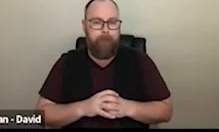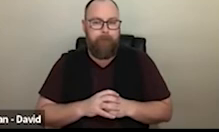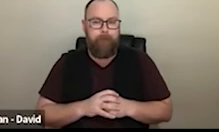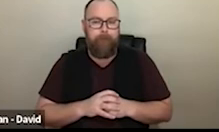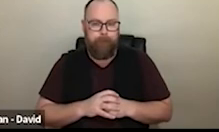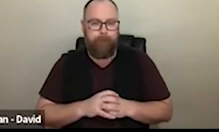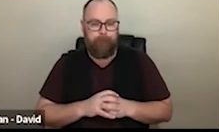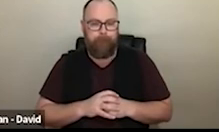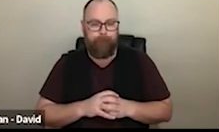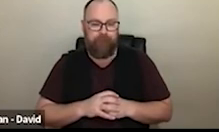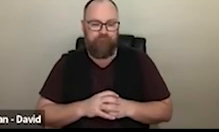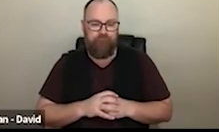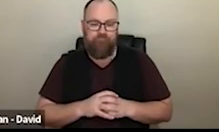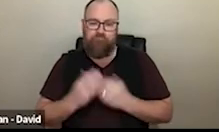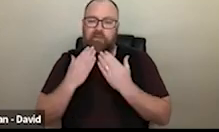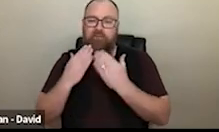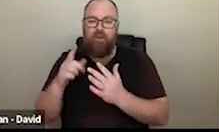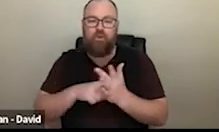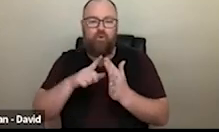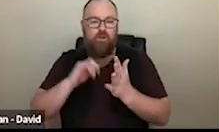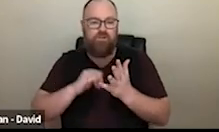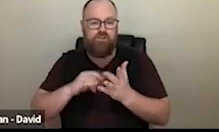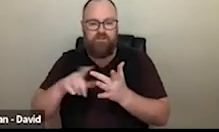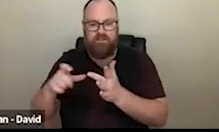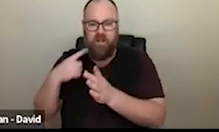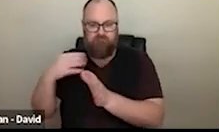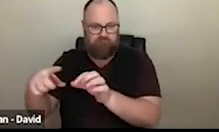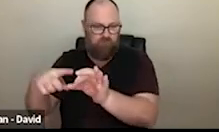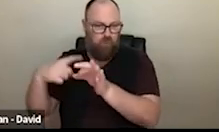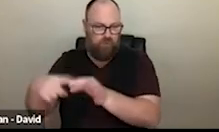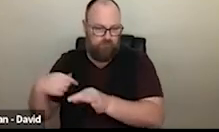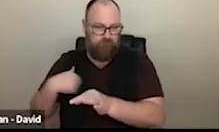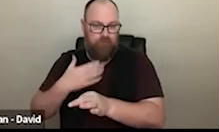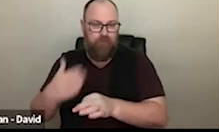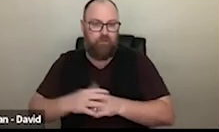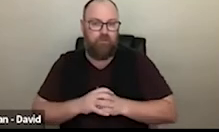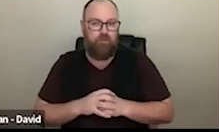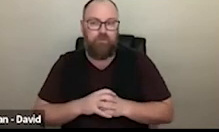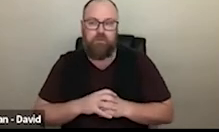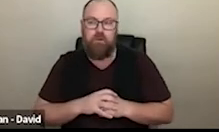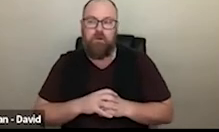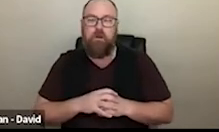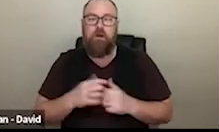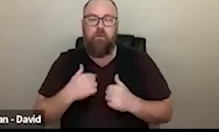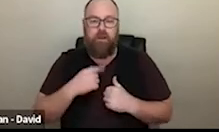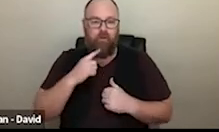We will come to those in a moment. So thanks, Jessica for those questions, and we will get to those points in a moment.